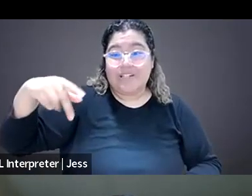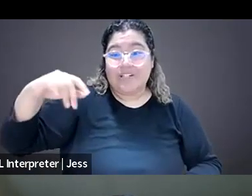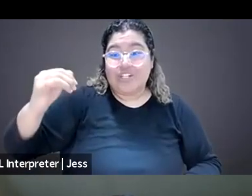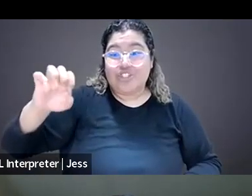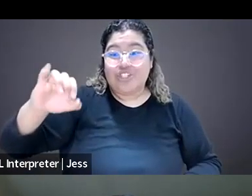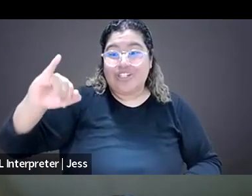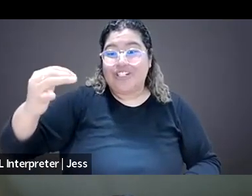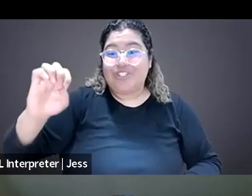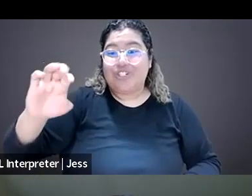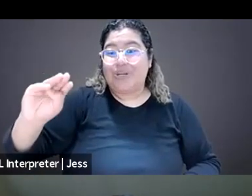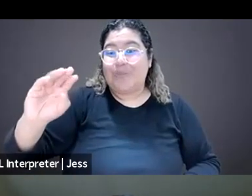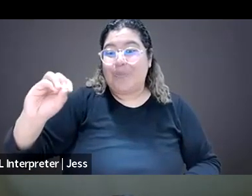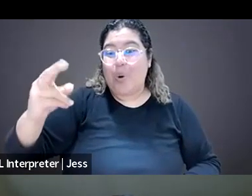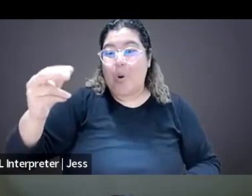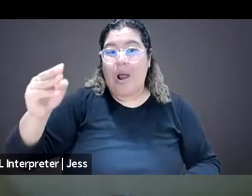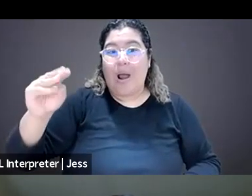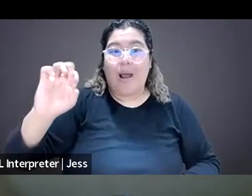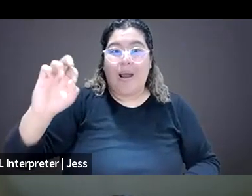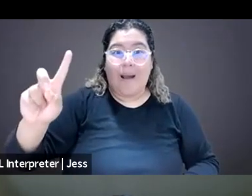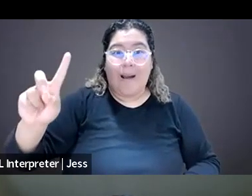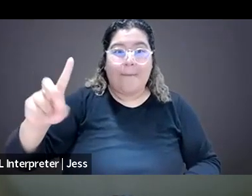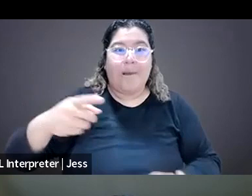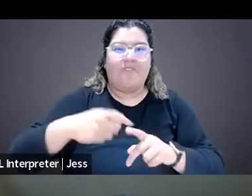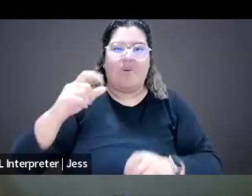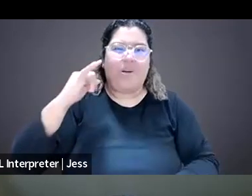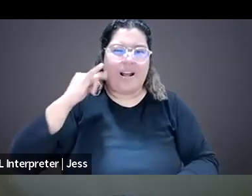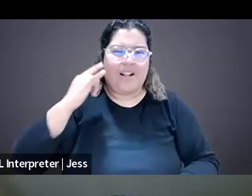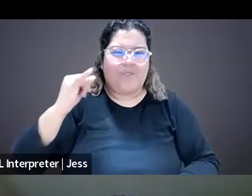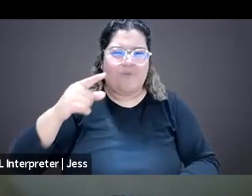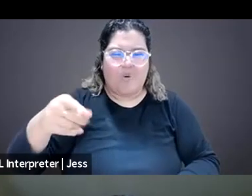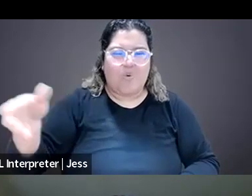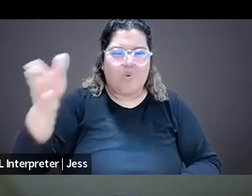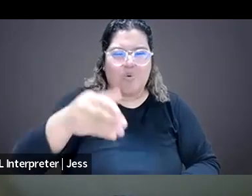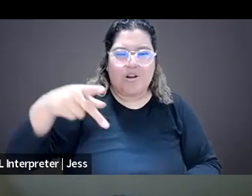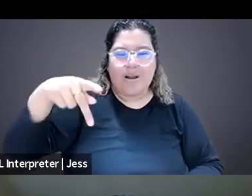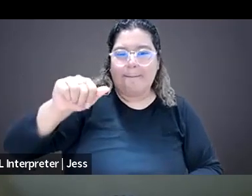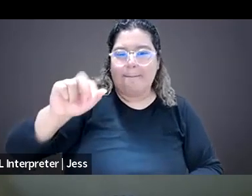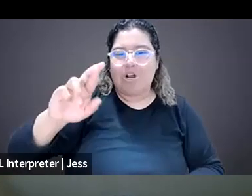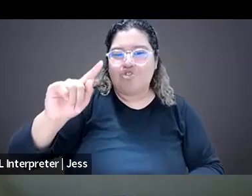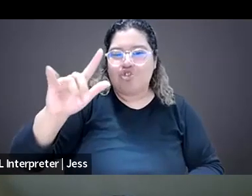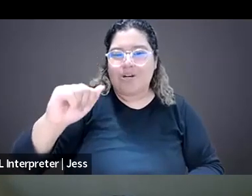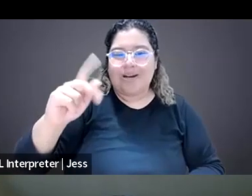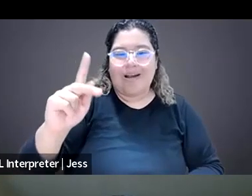who's on the board of the Student Press Law Center, and Taylor Lorenz, with "The Washington Post". And I'm not gonna read their bios,